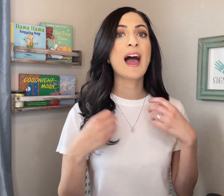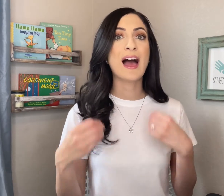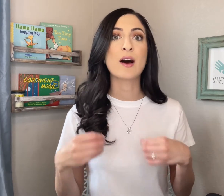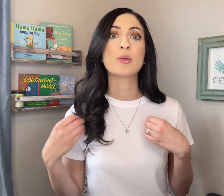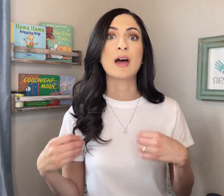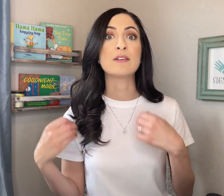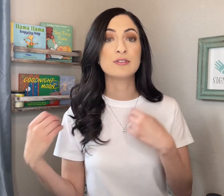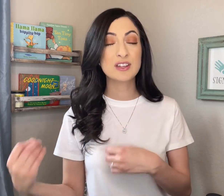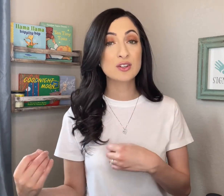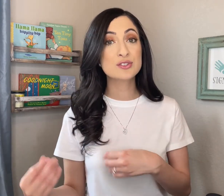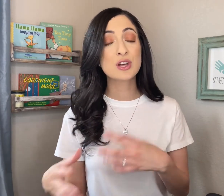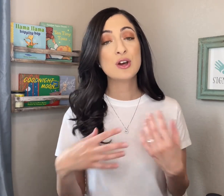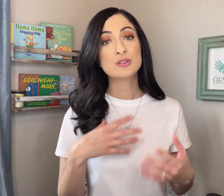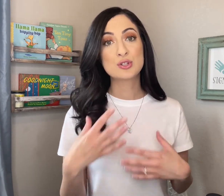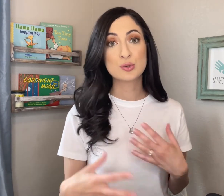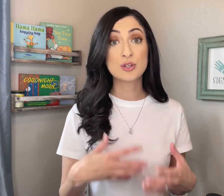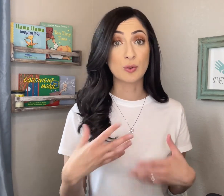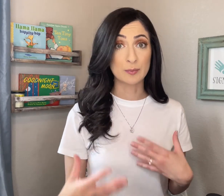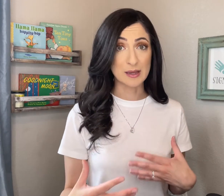how that feels to your baby.